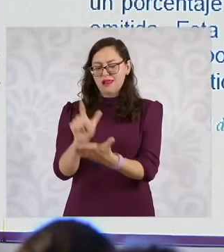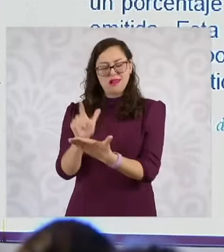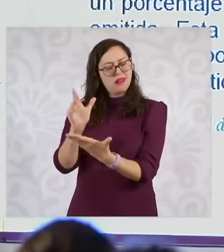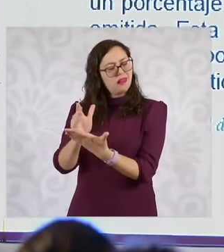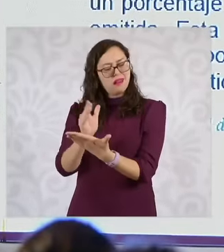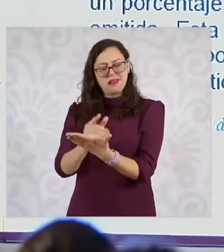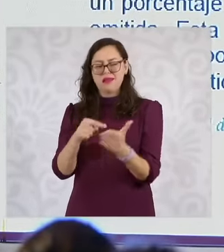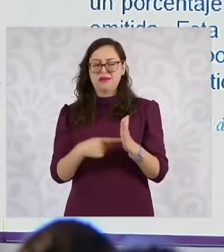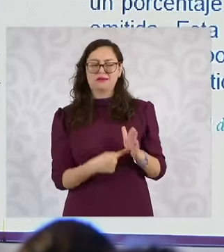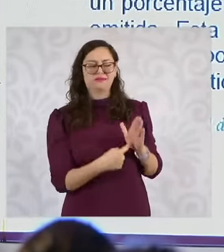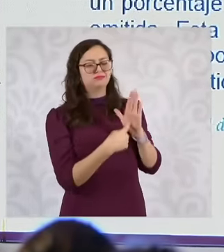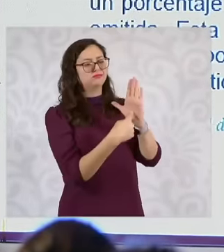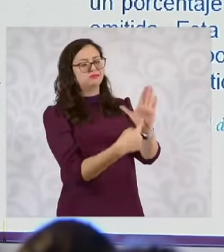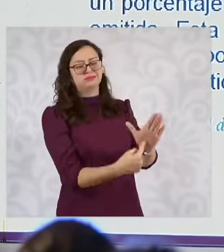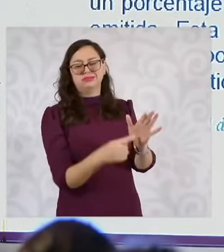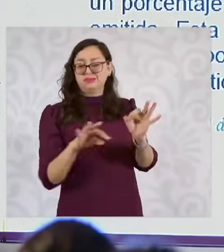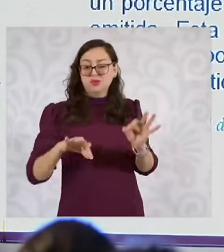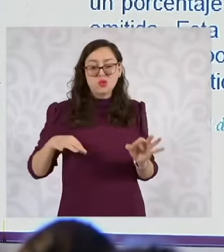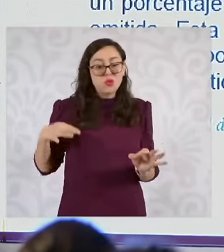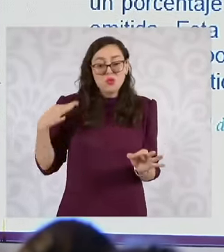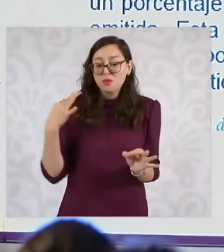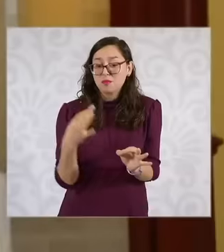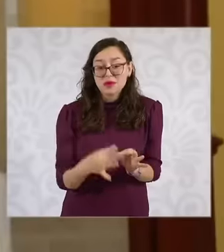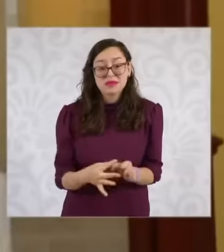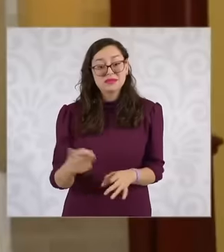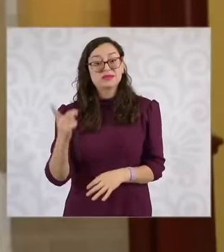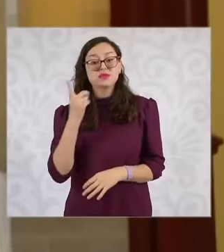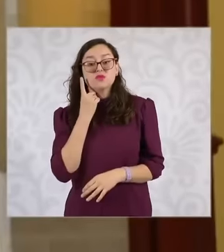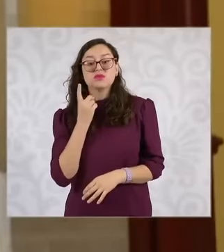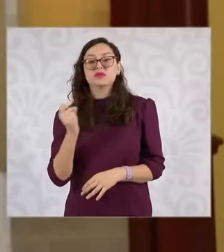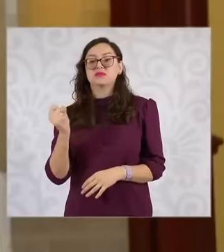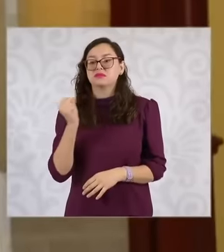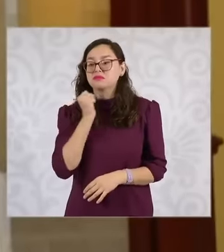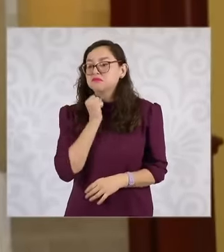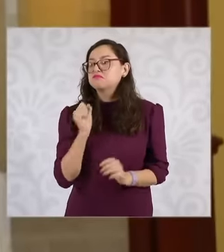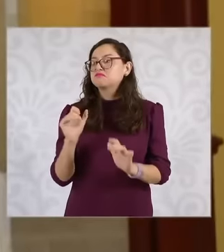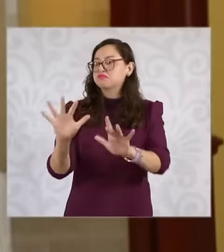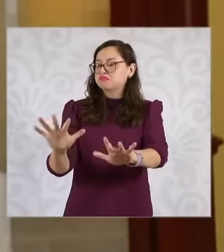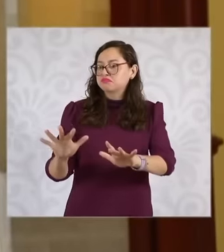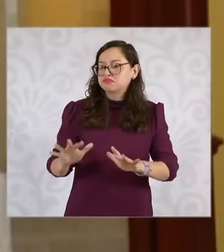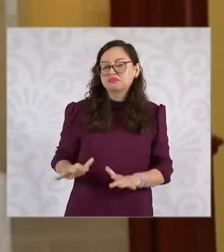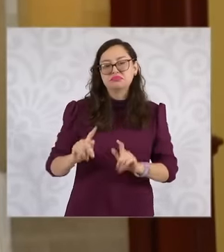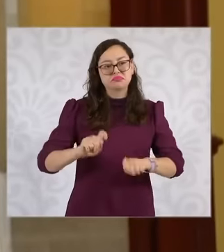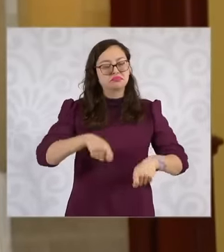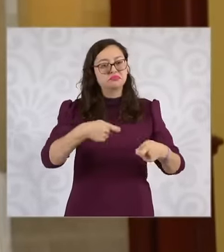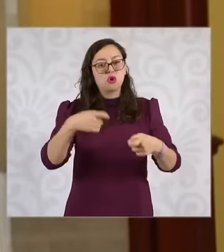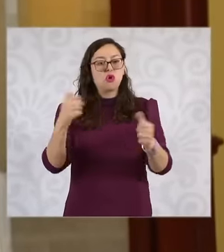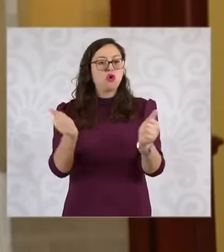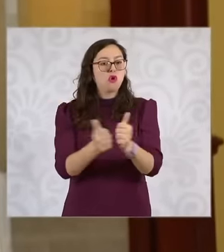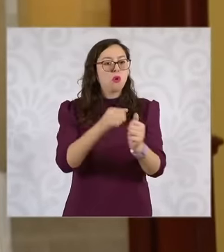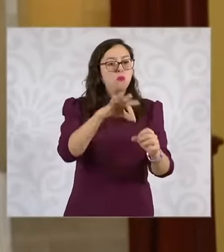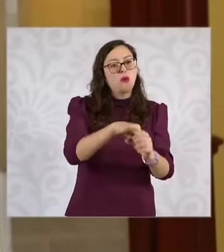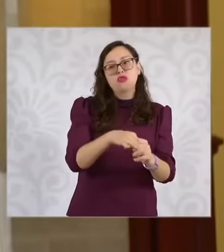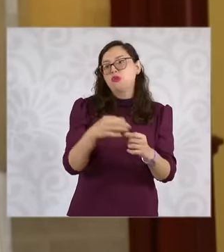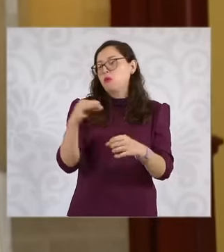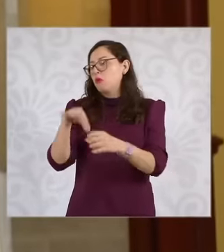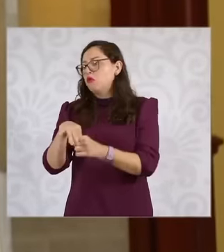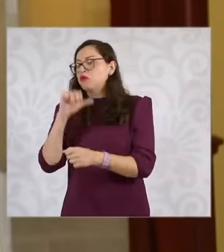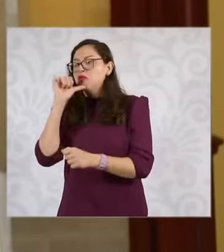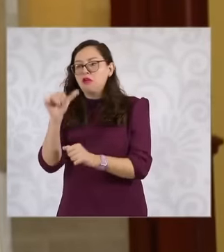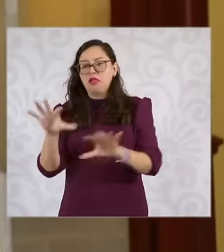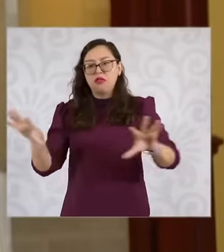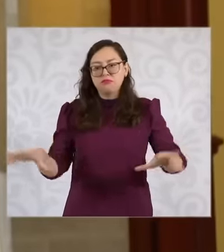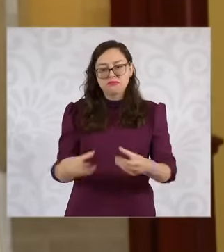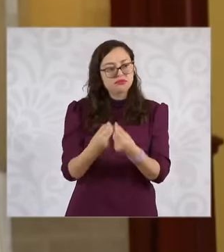established by the law for the definition of multi-member deputies was followed exactly forward forward This is the entire